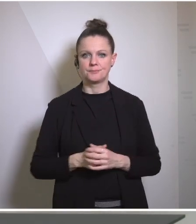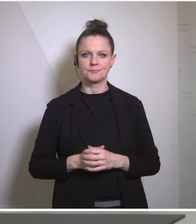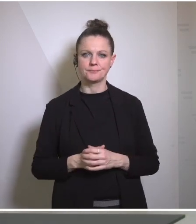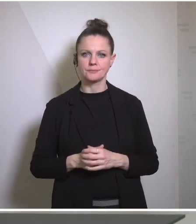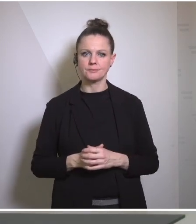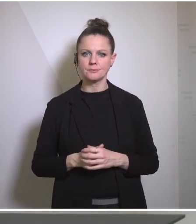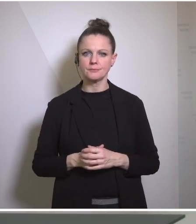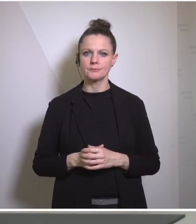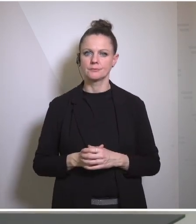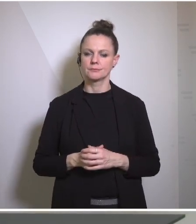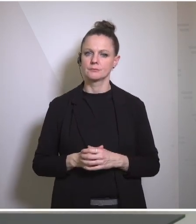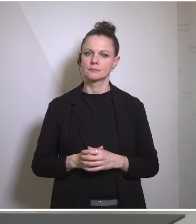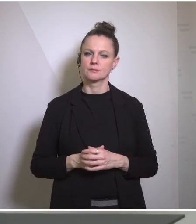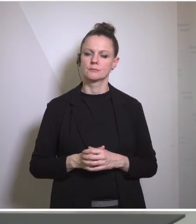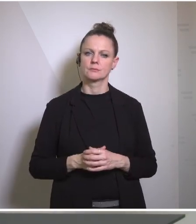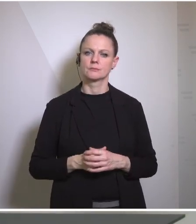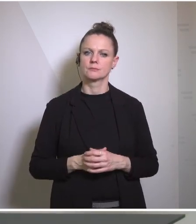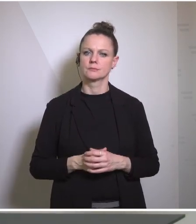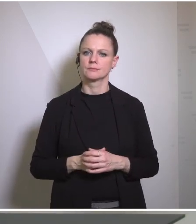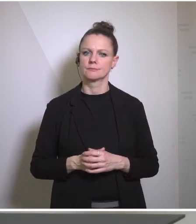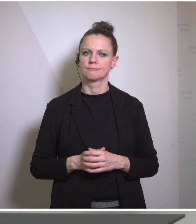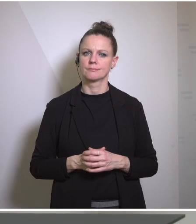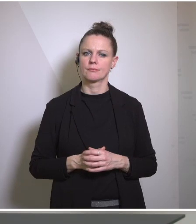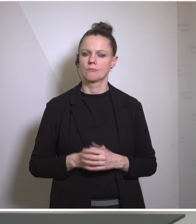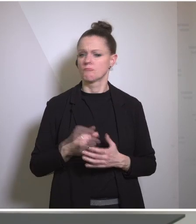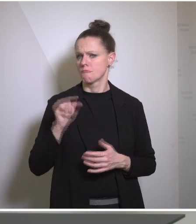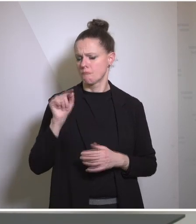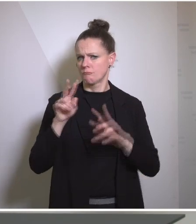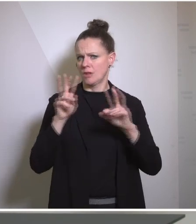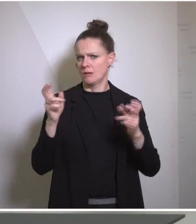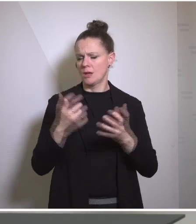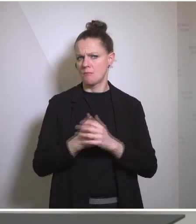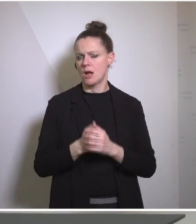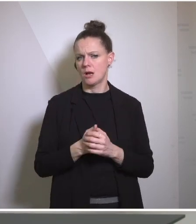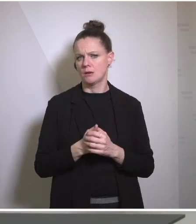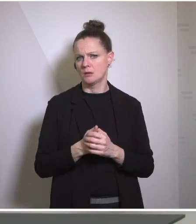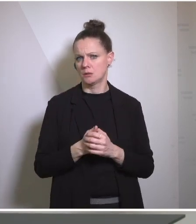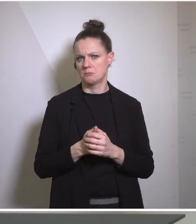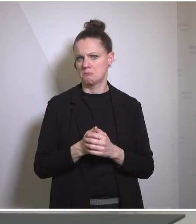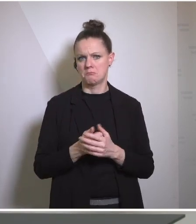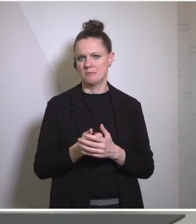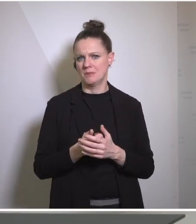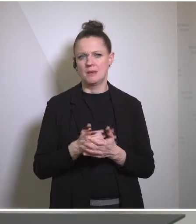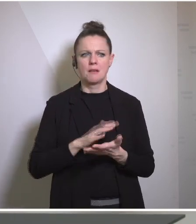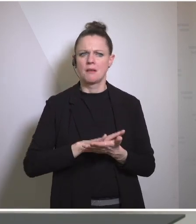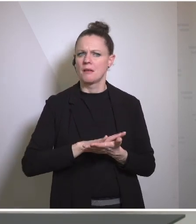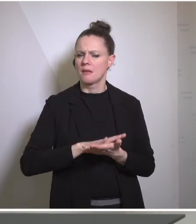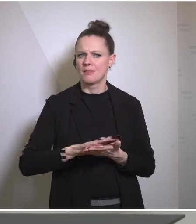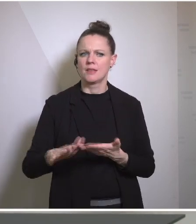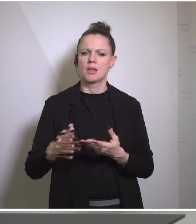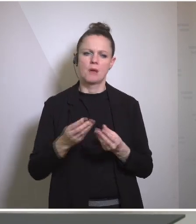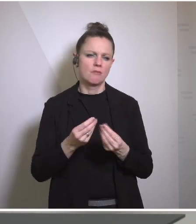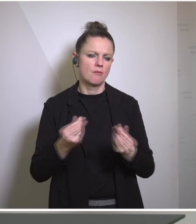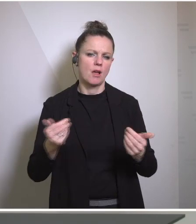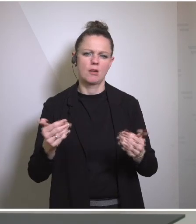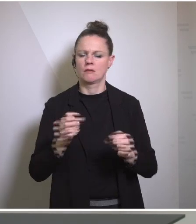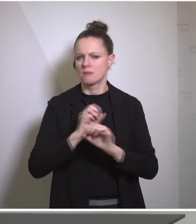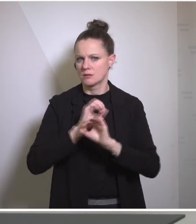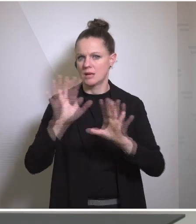um so this is never going to be smooth never going to be linear an agreement was reached a